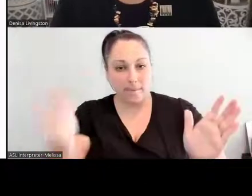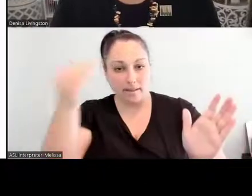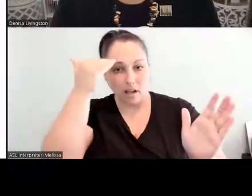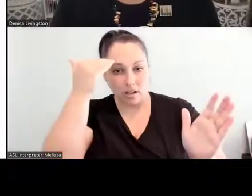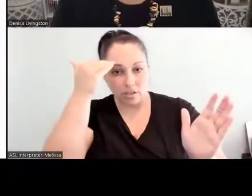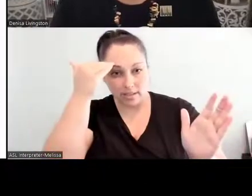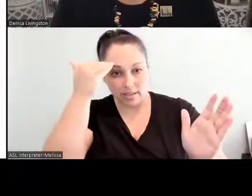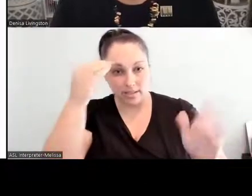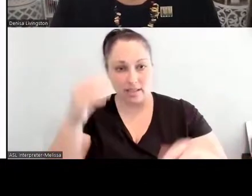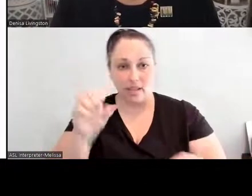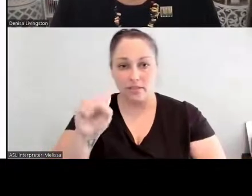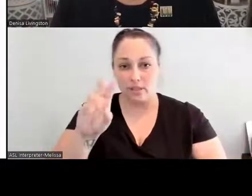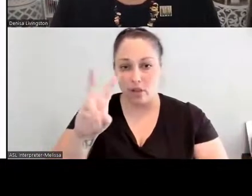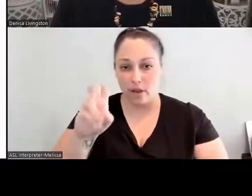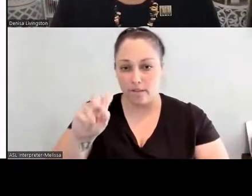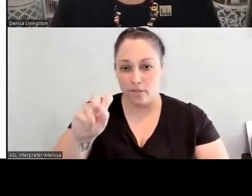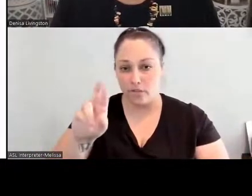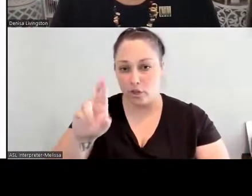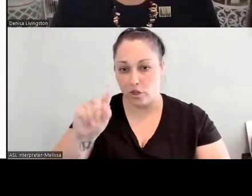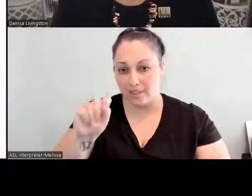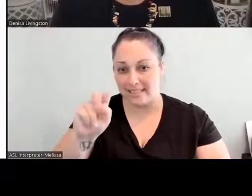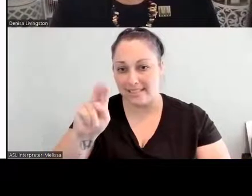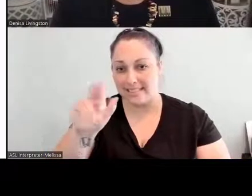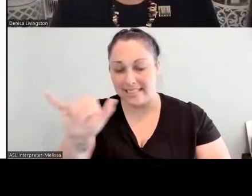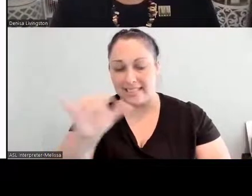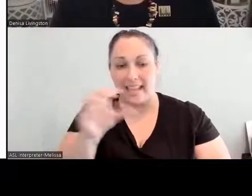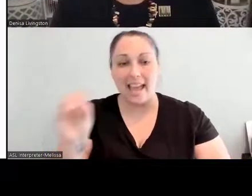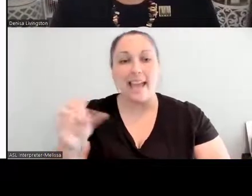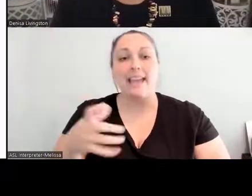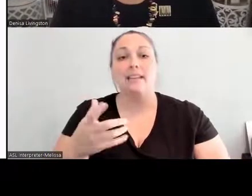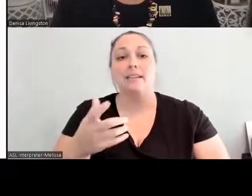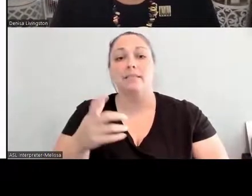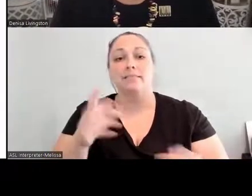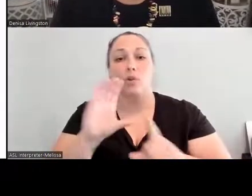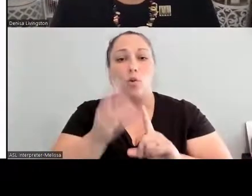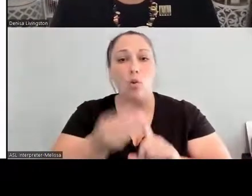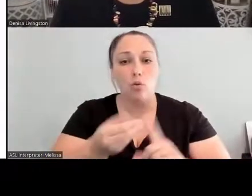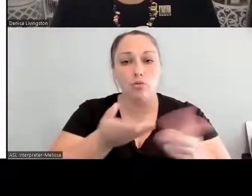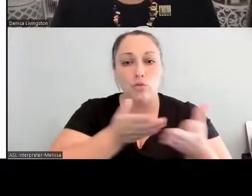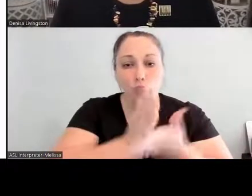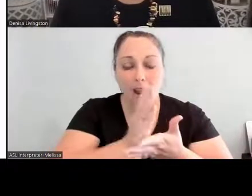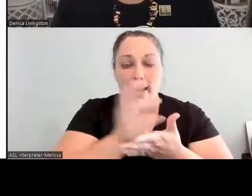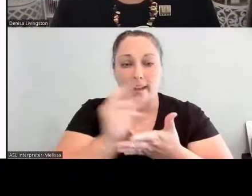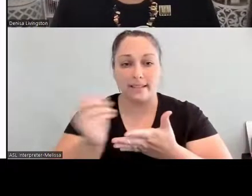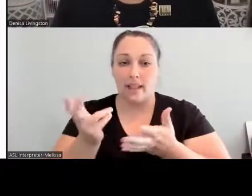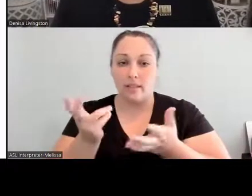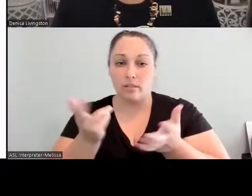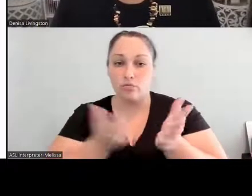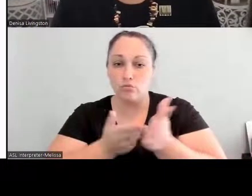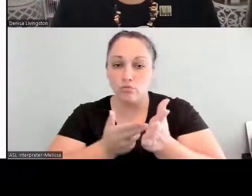native sovereignty and culture rights, and honoring the truth of narratives and as well as lived experiences, but also